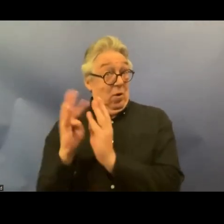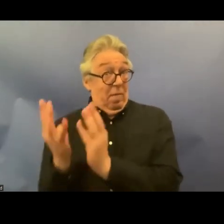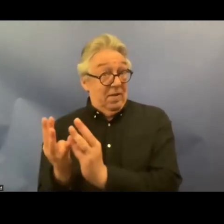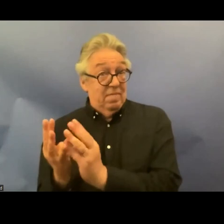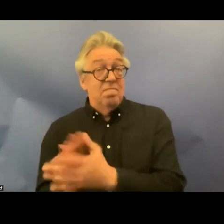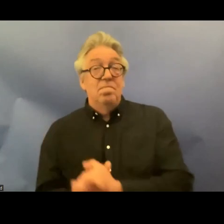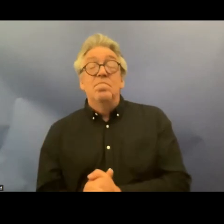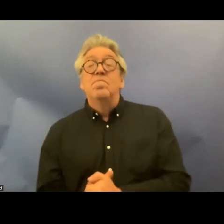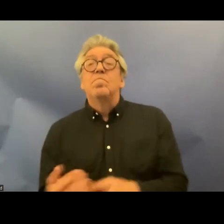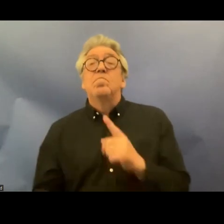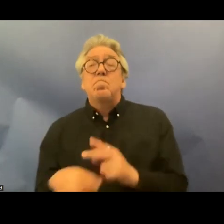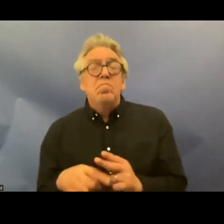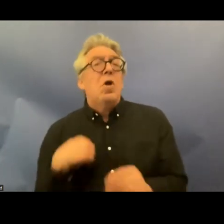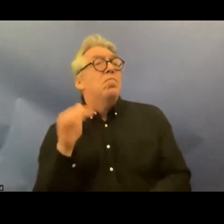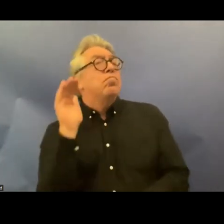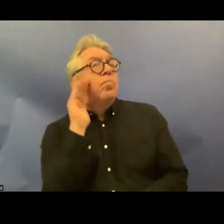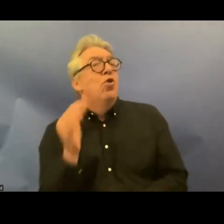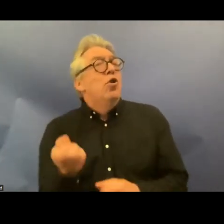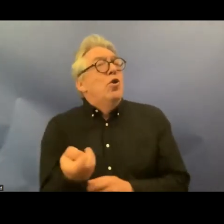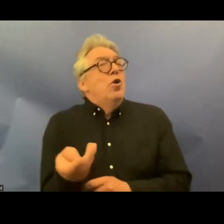disable persons organizations the organizations of persons with